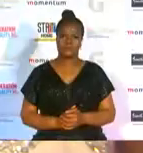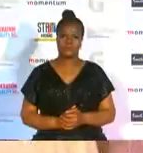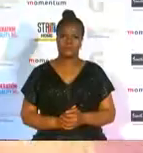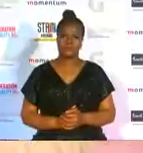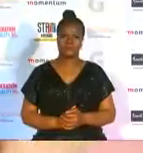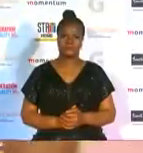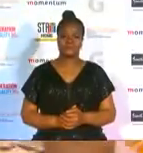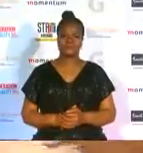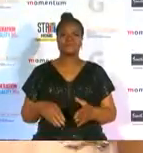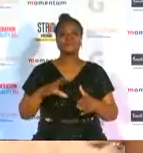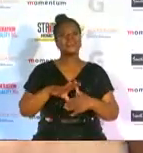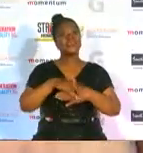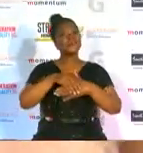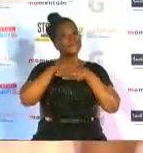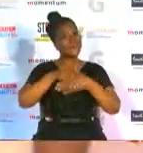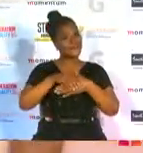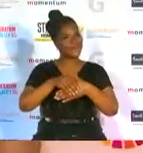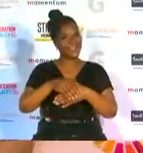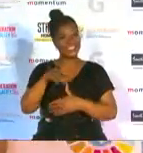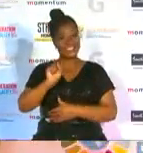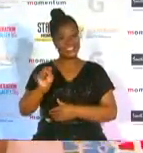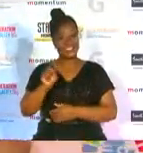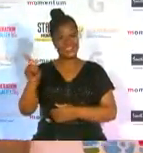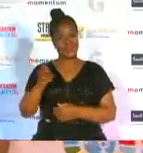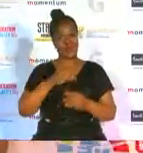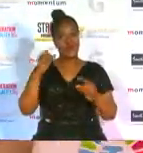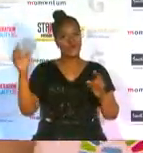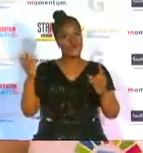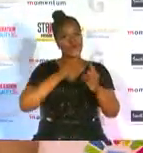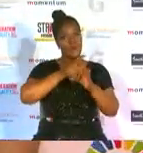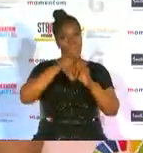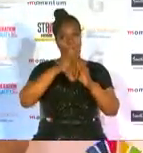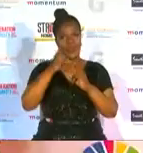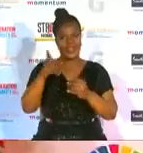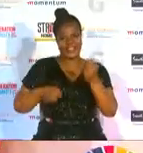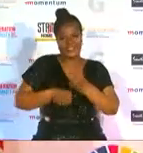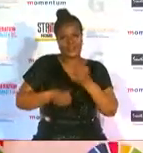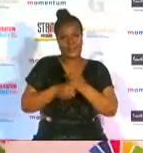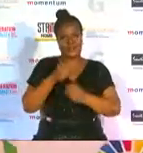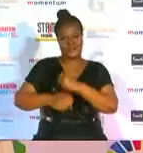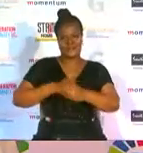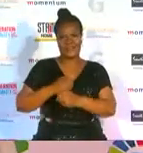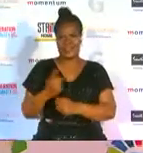congratulations selena on winning the supporter of the year award do grab your